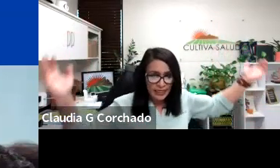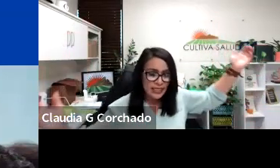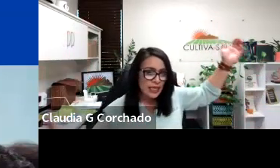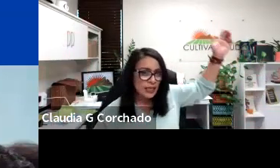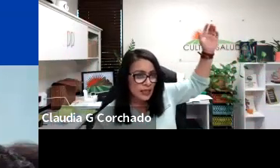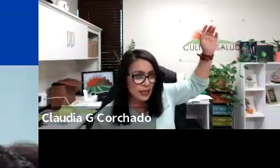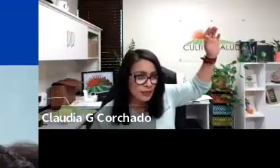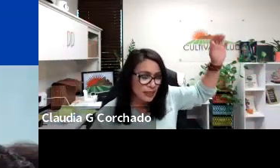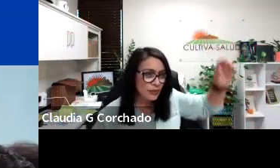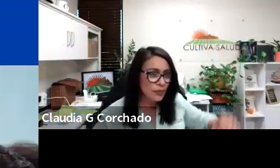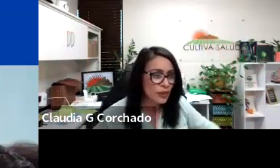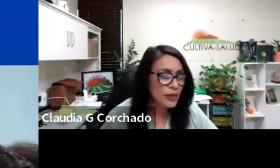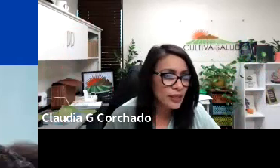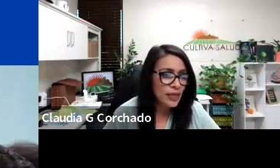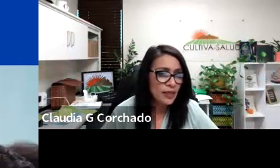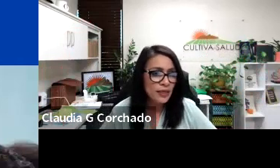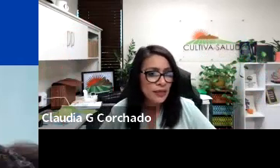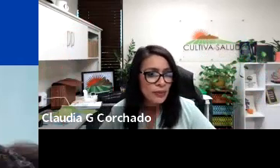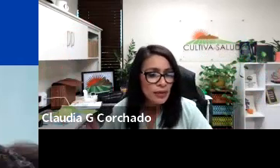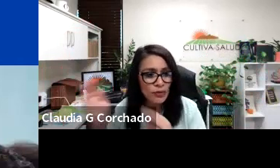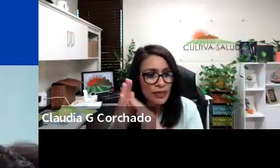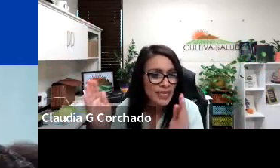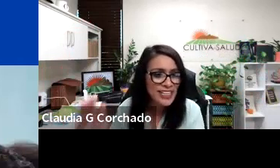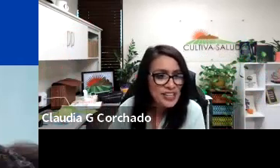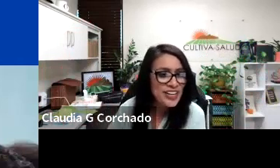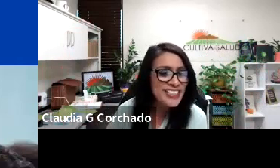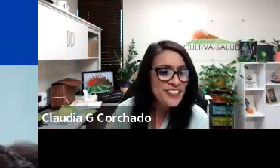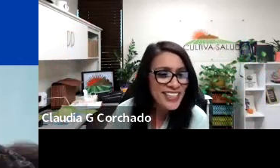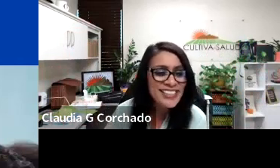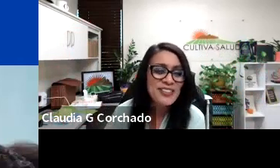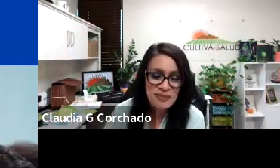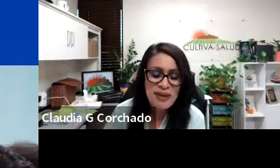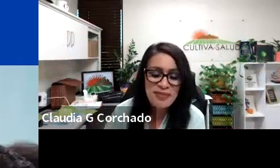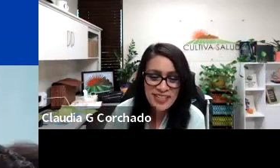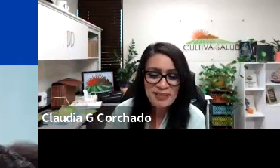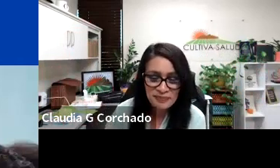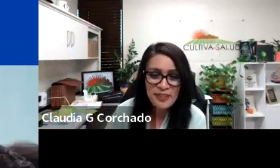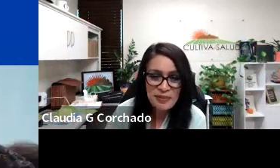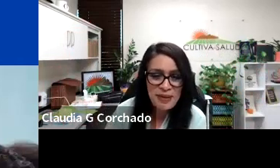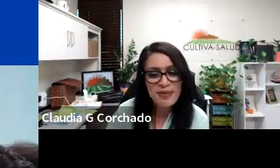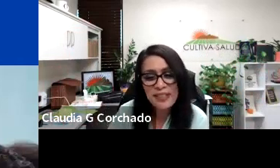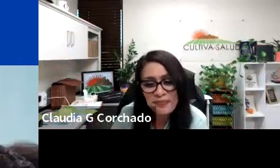antenna thing that we did when we were young, and we had to move antennas on our Tvs, you remember, you remember.